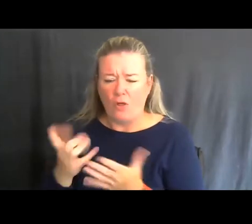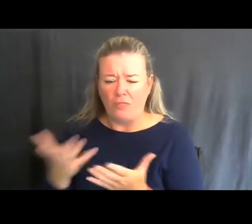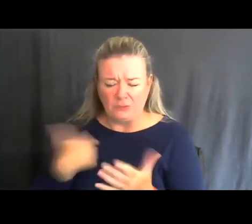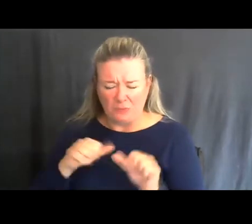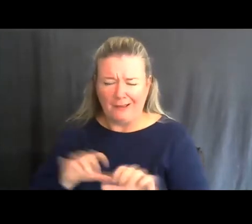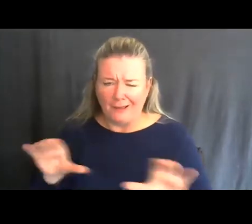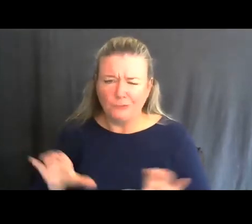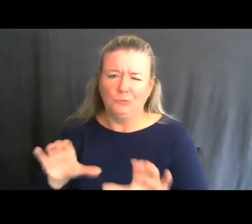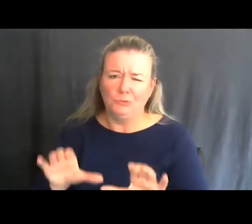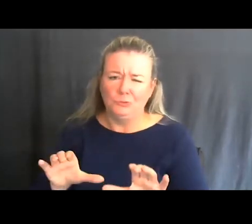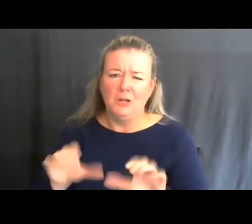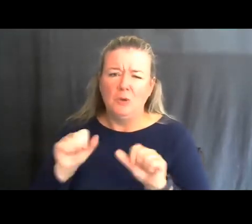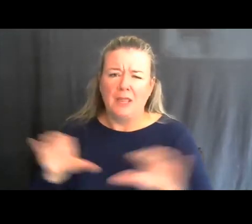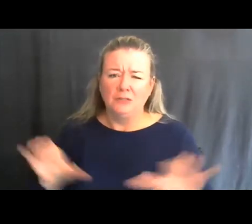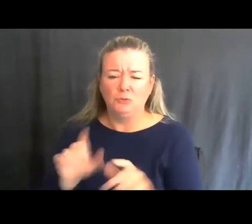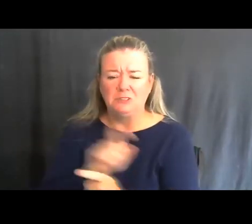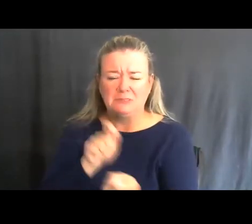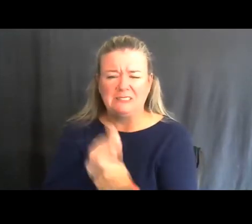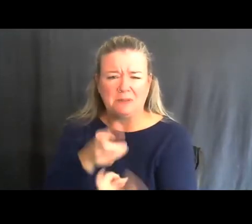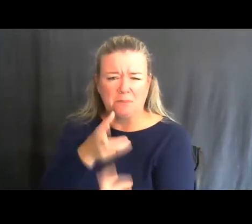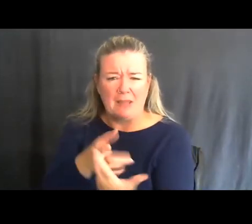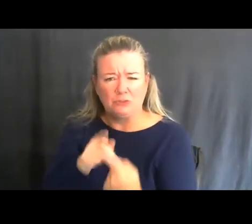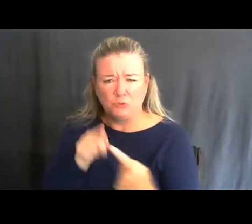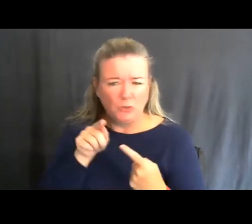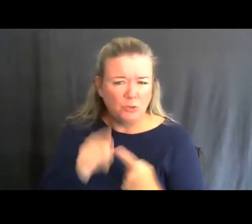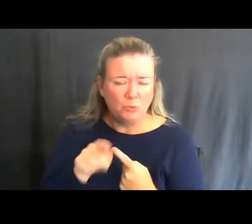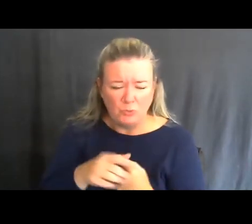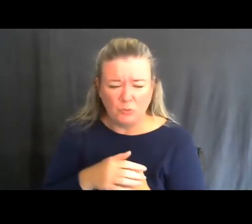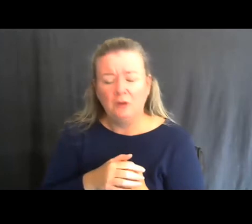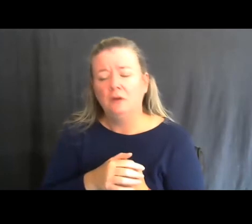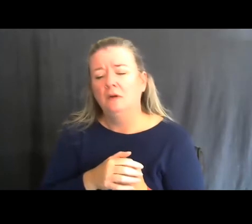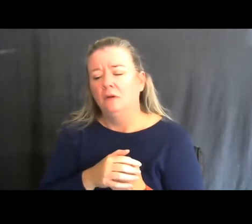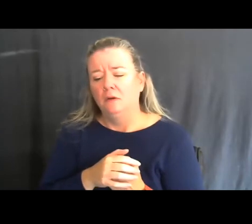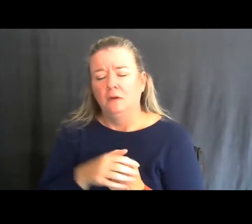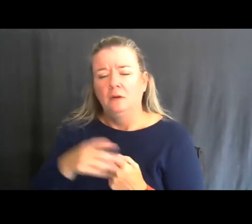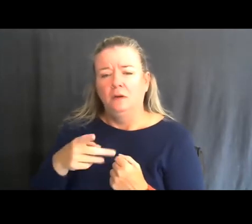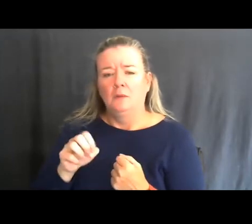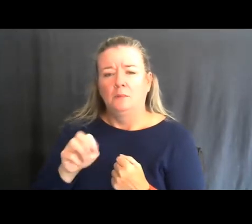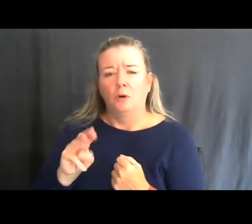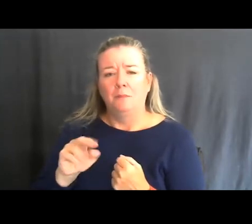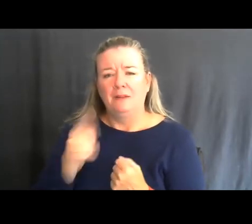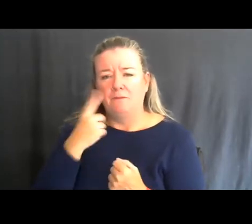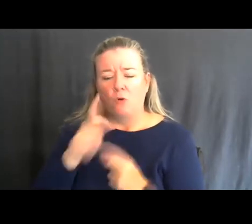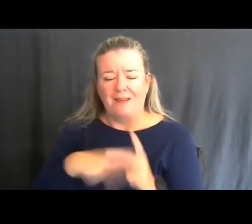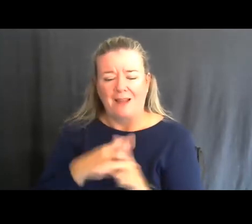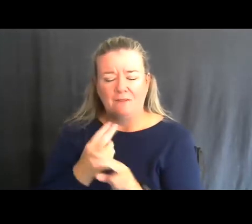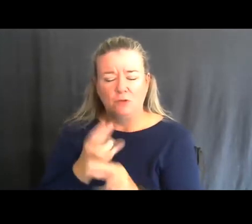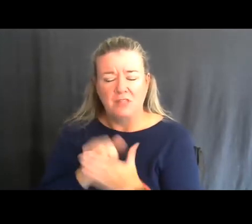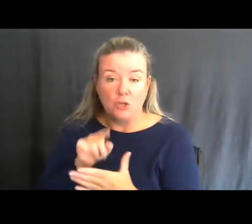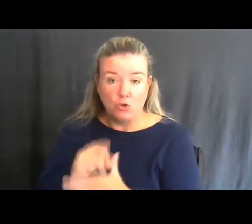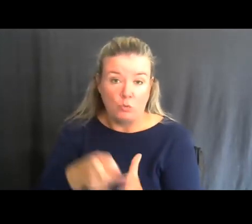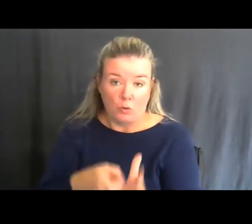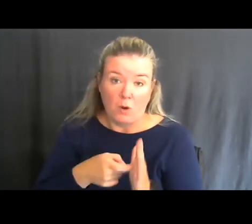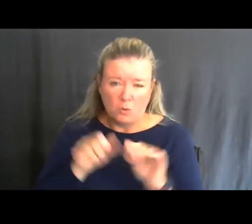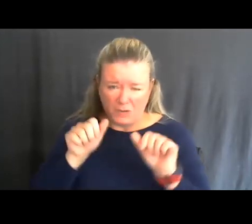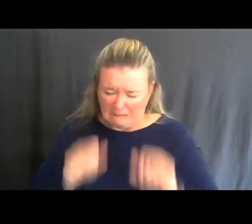We can do tailored, tailored permits for the kind of use that you require, if that's what